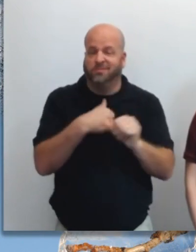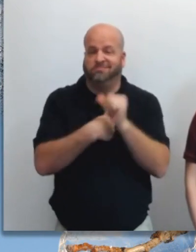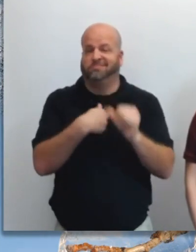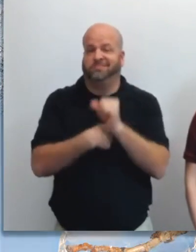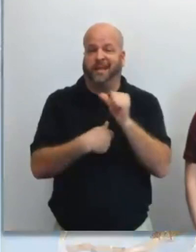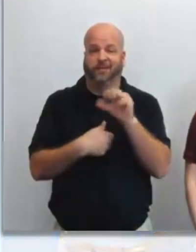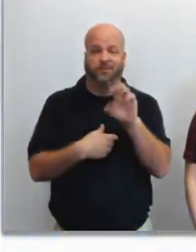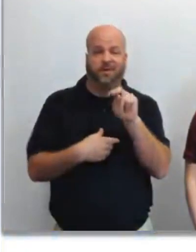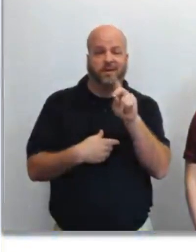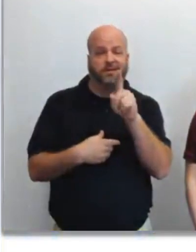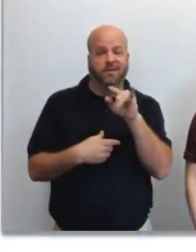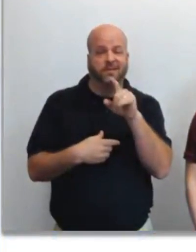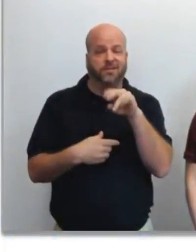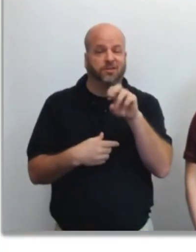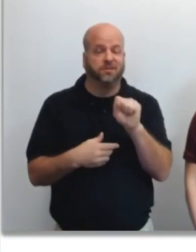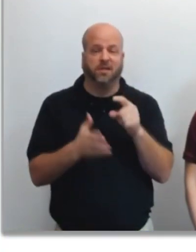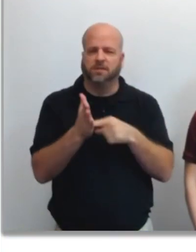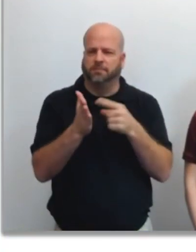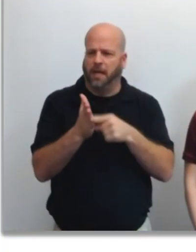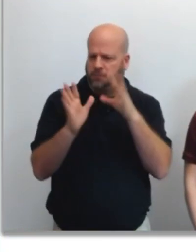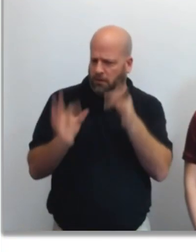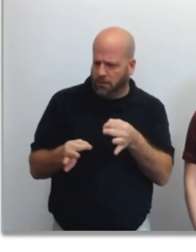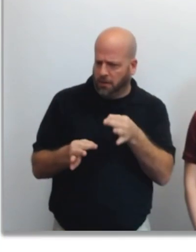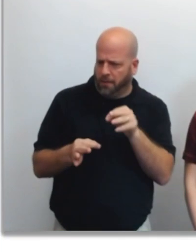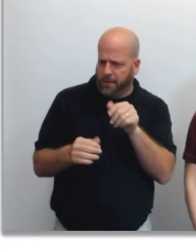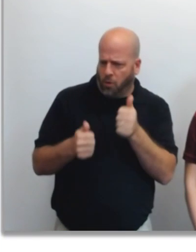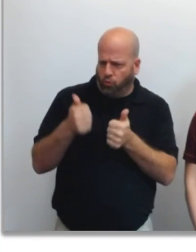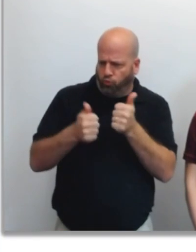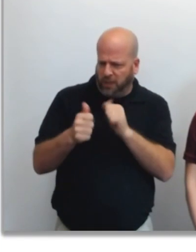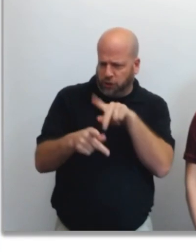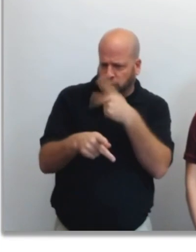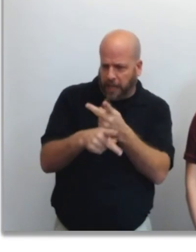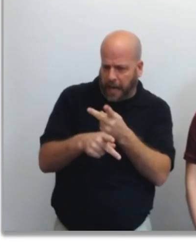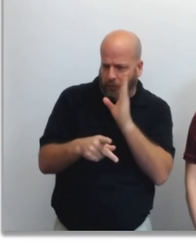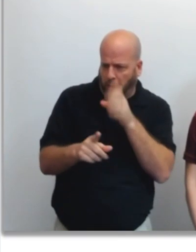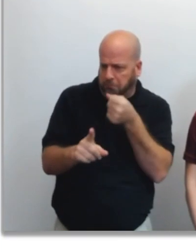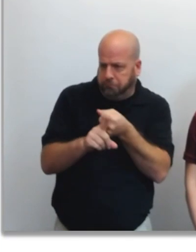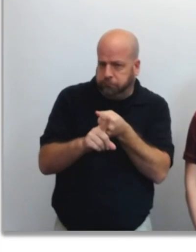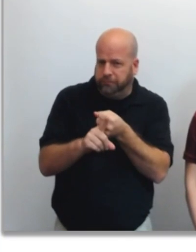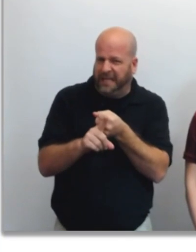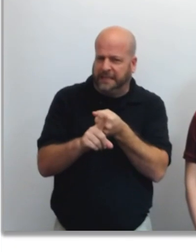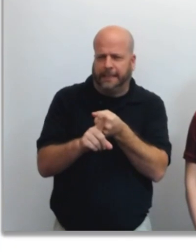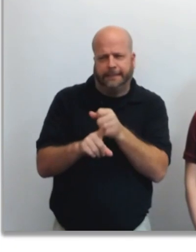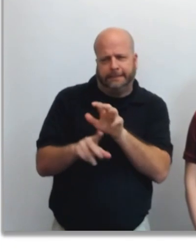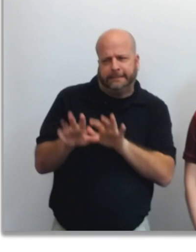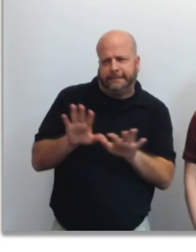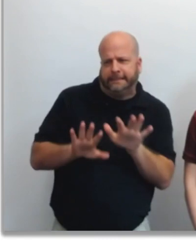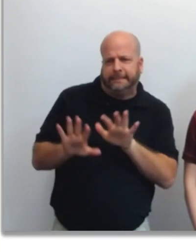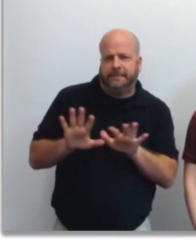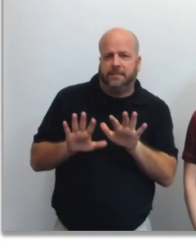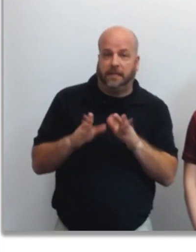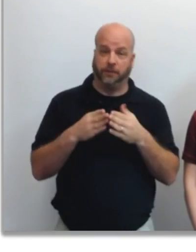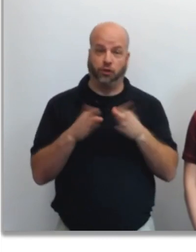Sometimes, determining the type of winter precipitation that will occur can be tricky. In general, the type of wintry precipitation